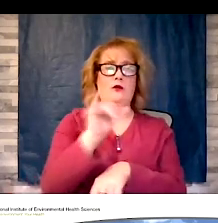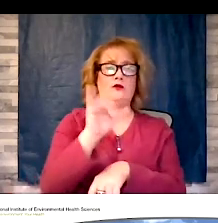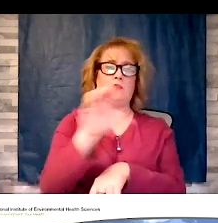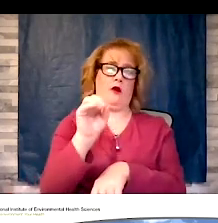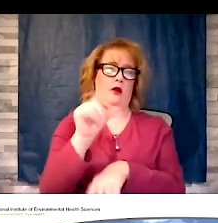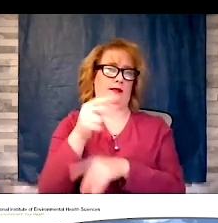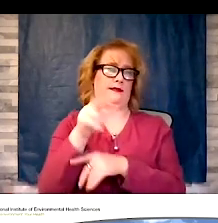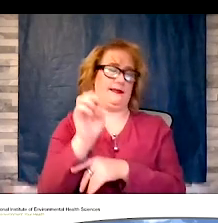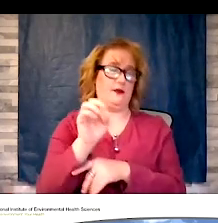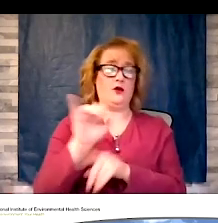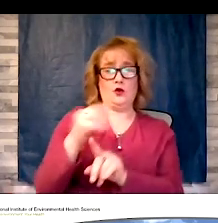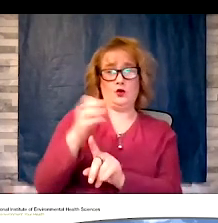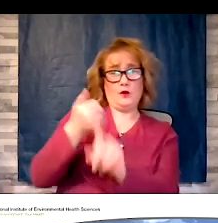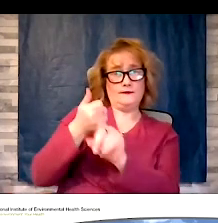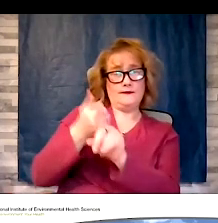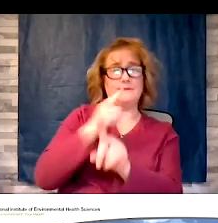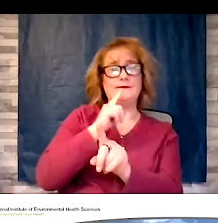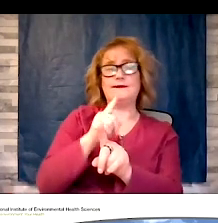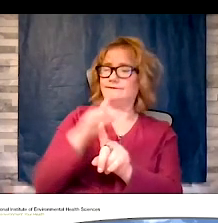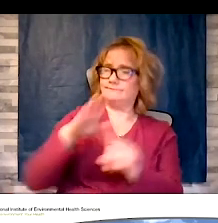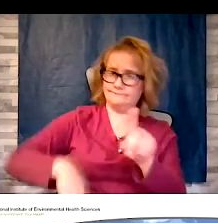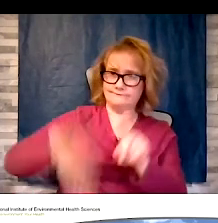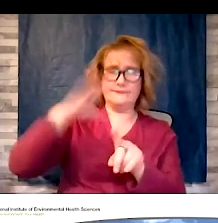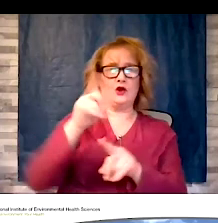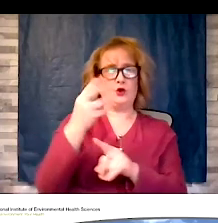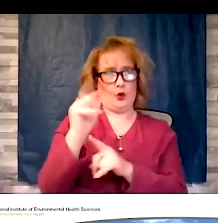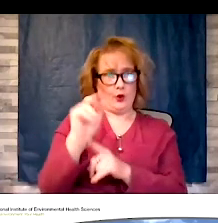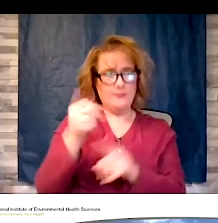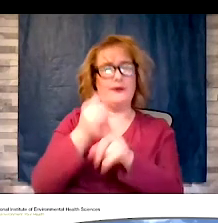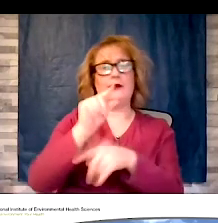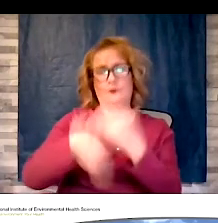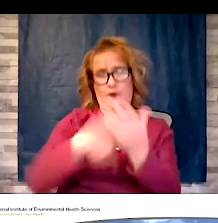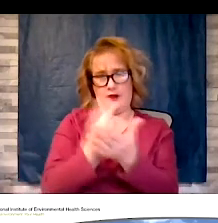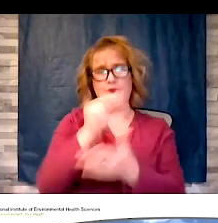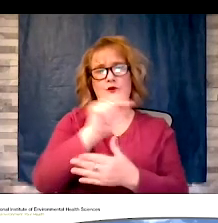native of Durham and graduate of North Carolina central University and the UNC chapel